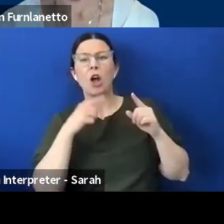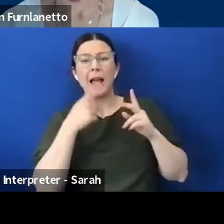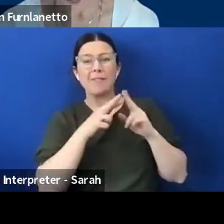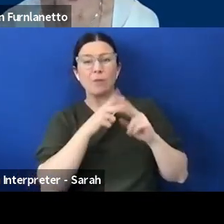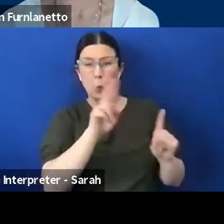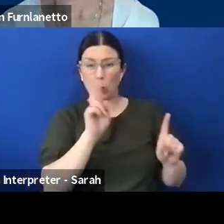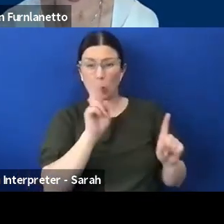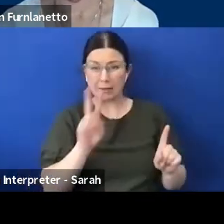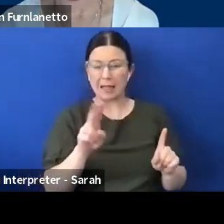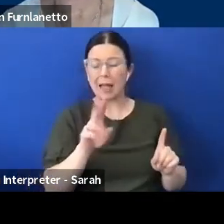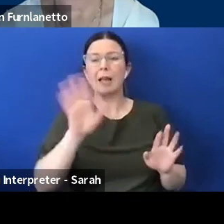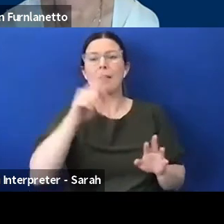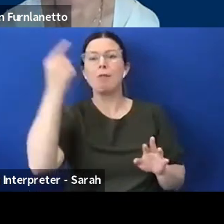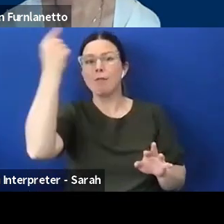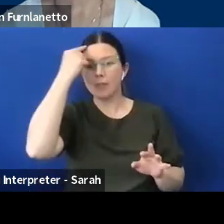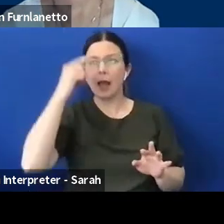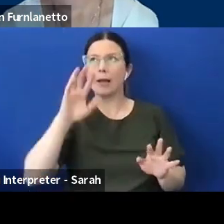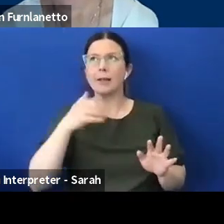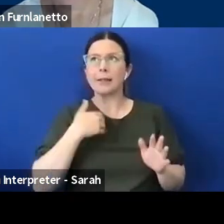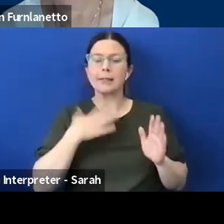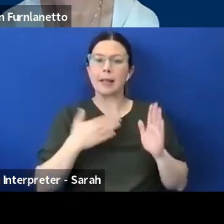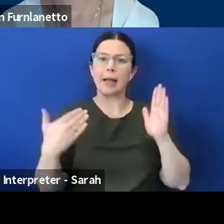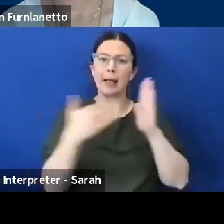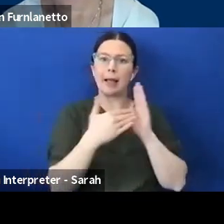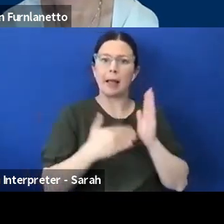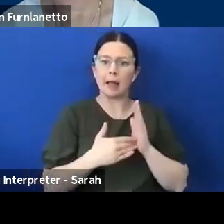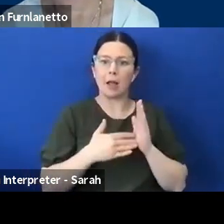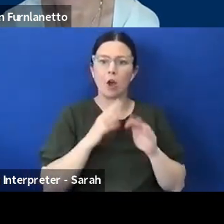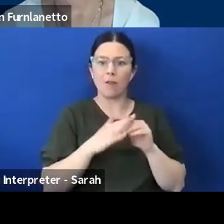this is what my access needs are and i think that is just a small thing that